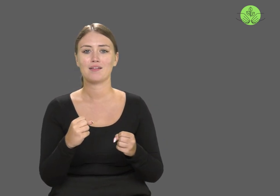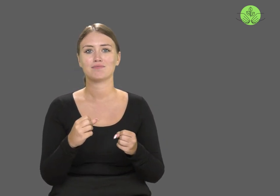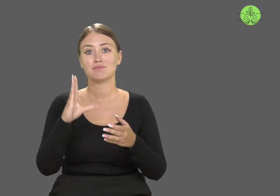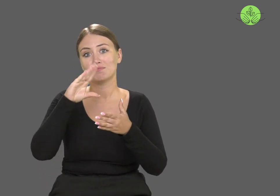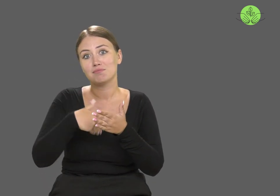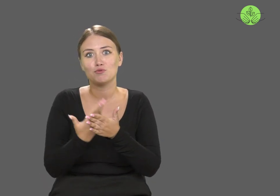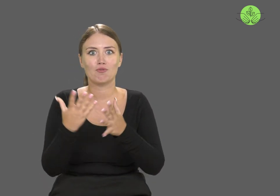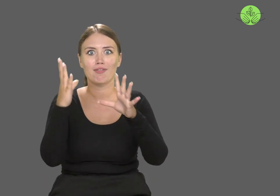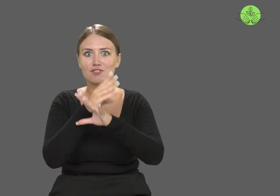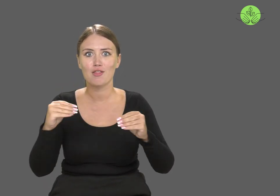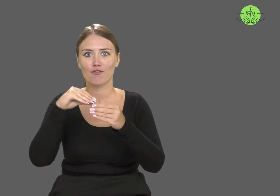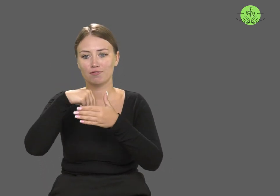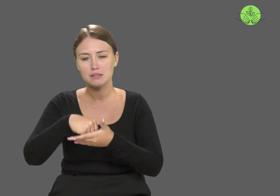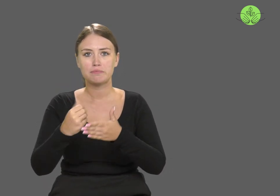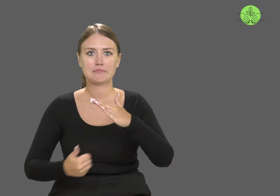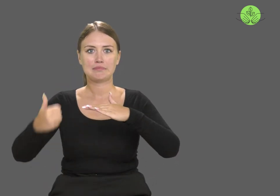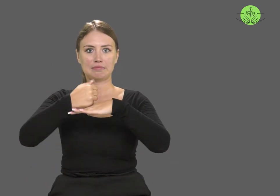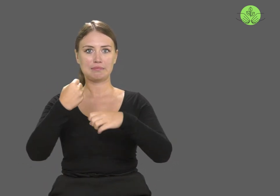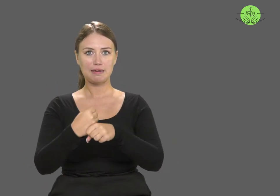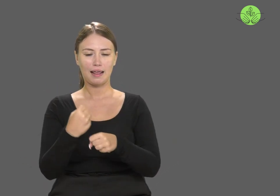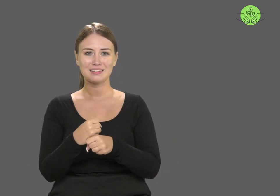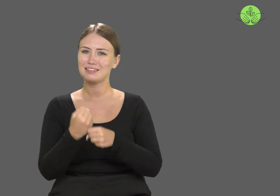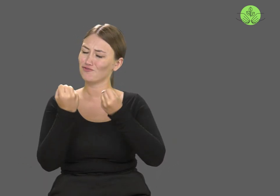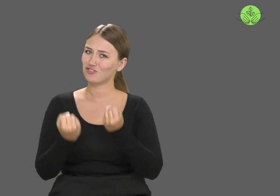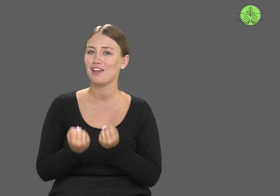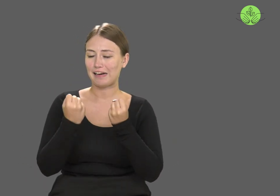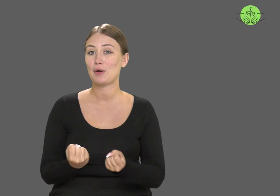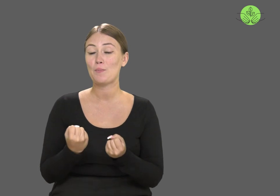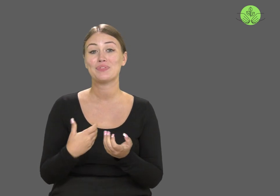occupy respected positions,